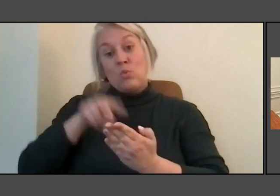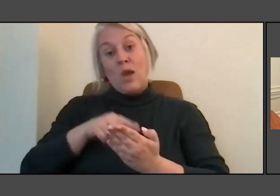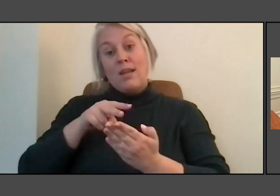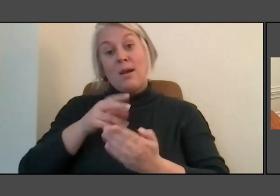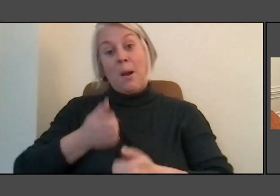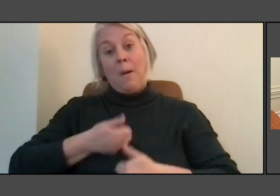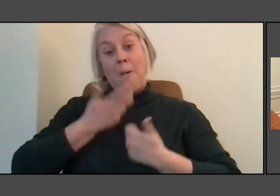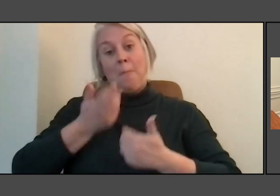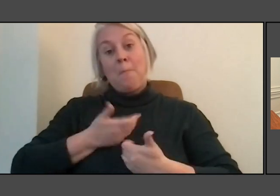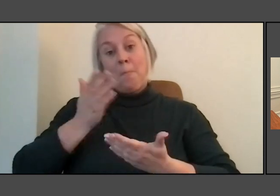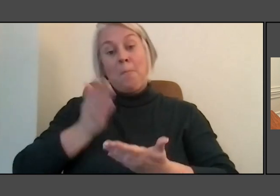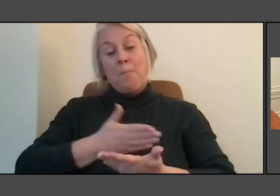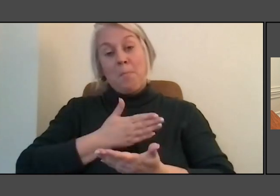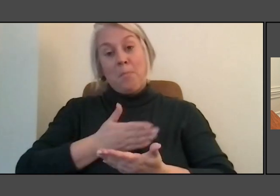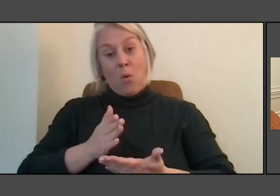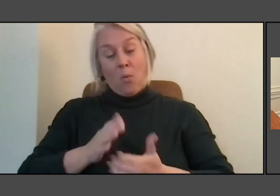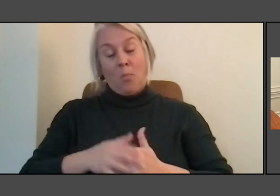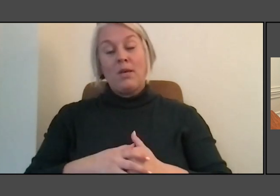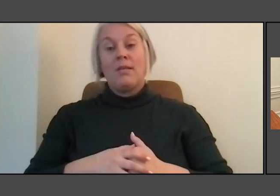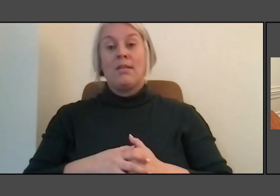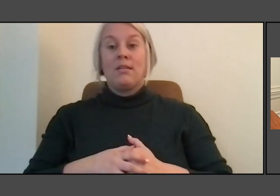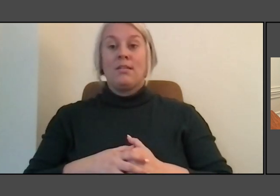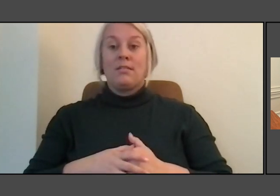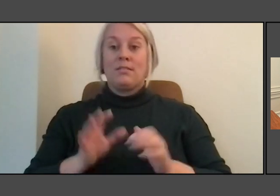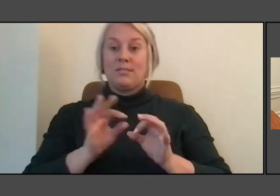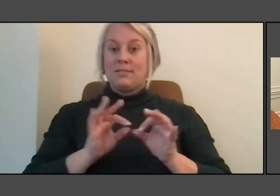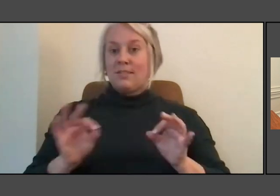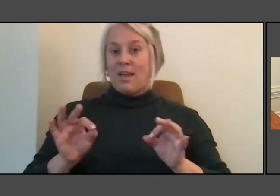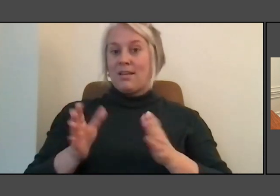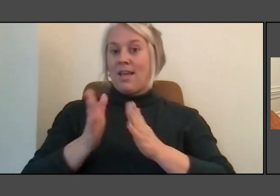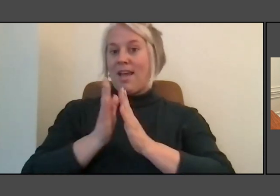was always asking nature to teach us and show us the way.